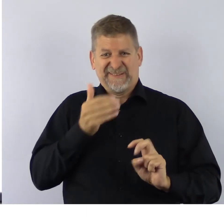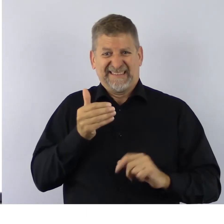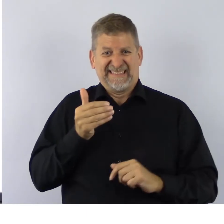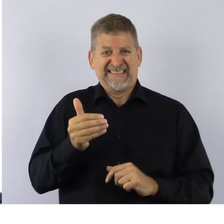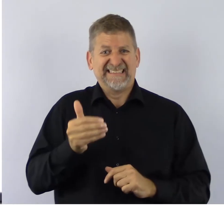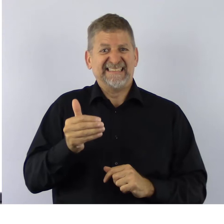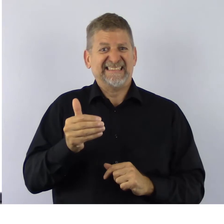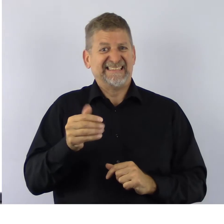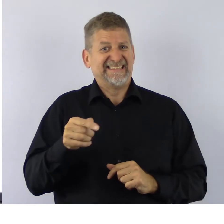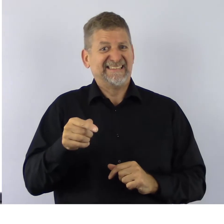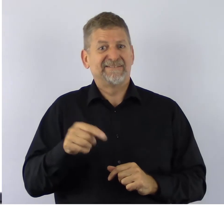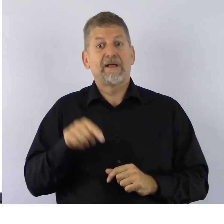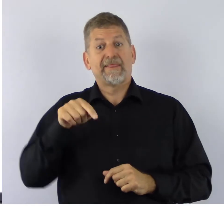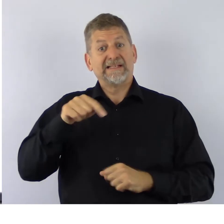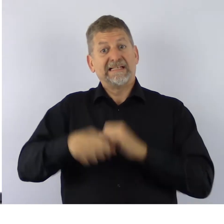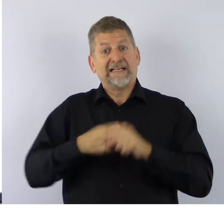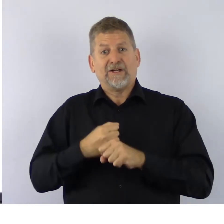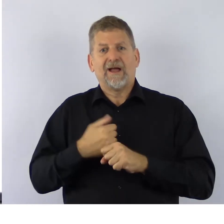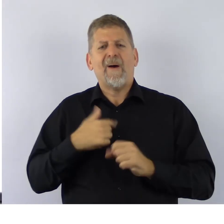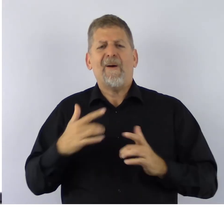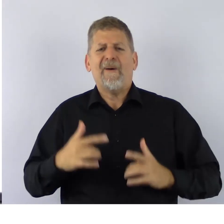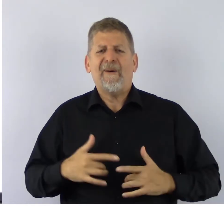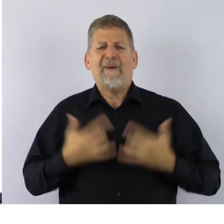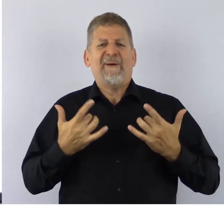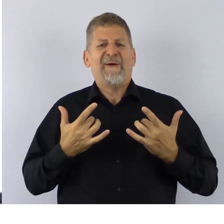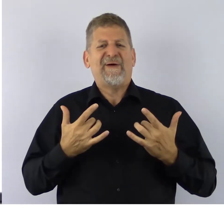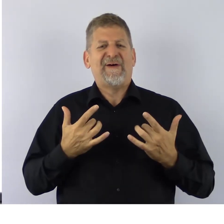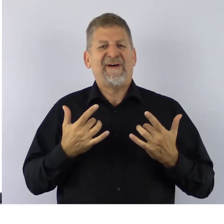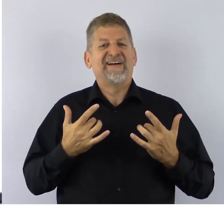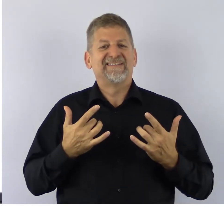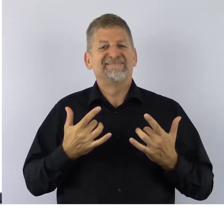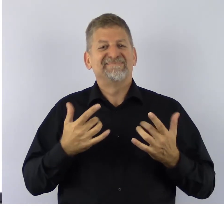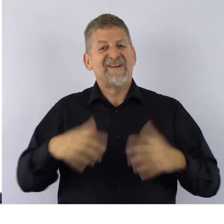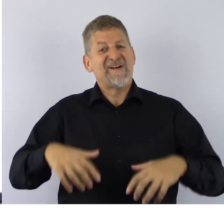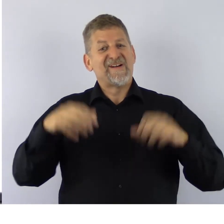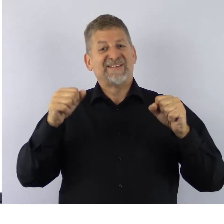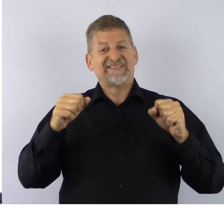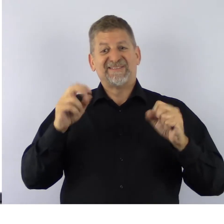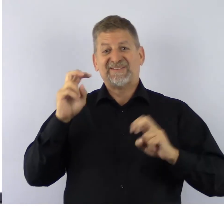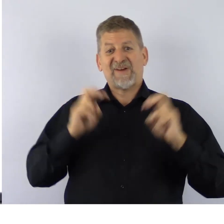This year, we are delighted to host our tournament at a new venue: